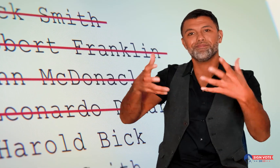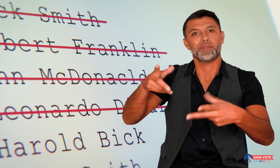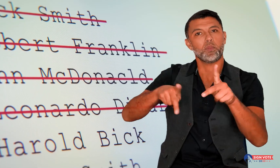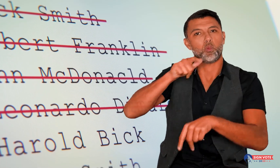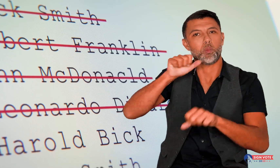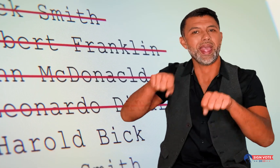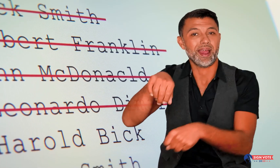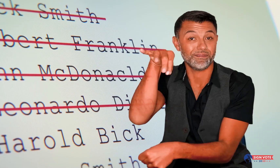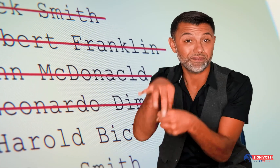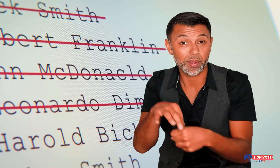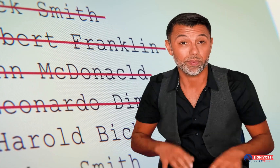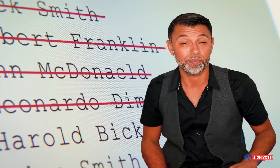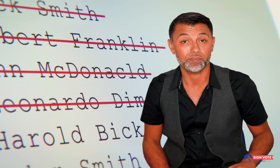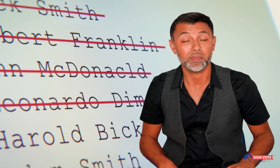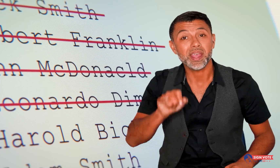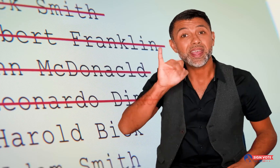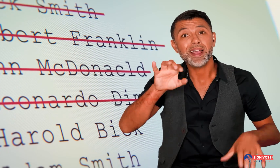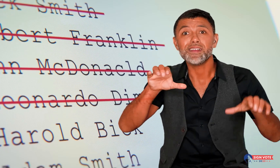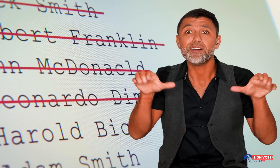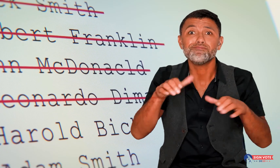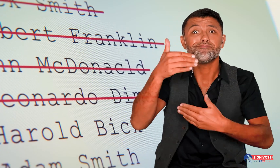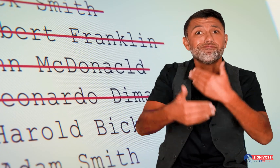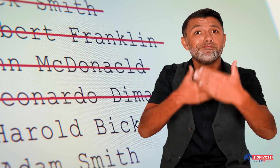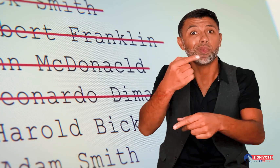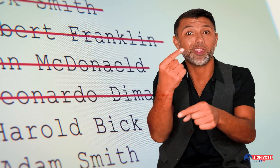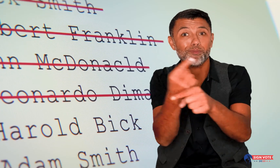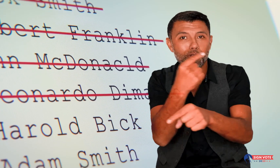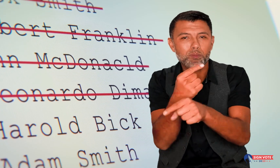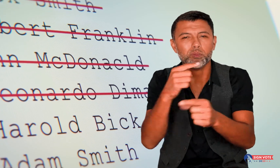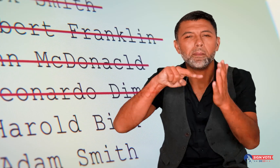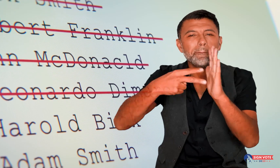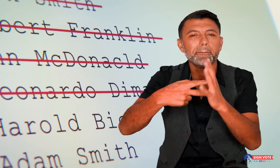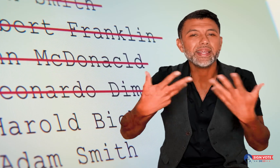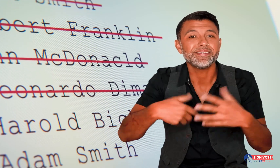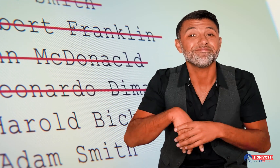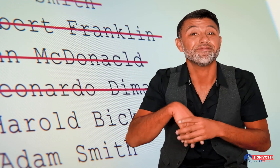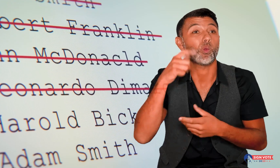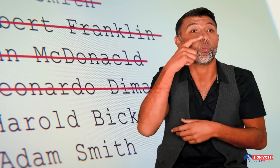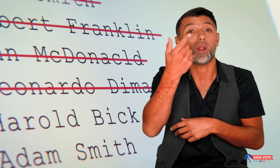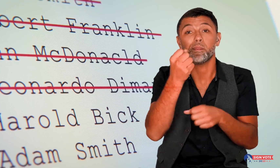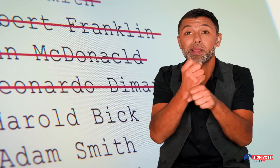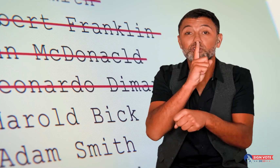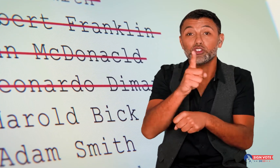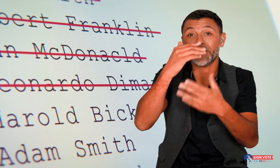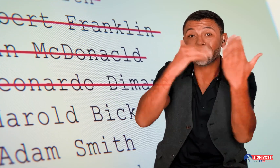of everyone eligible to vote in their state. If done correctly, the purge is meant to ensure that